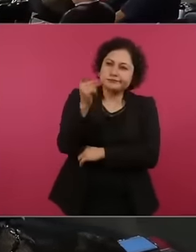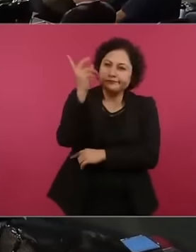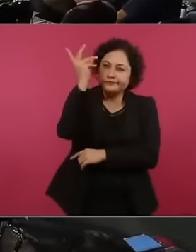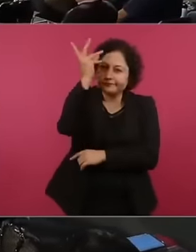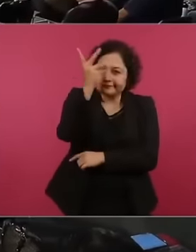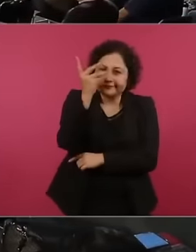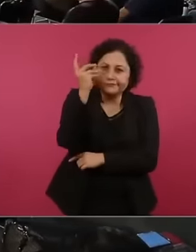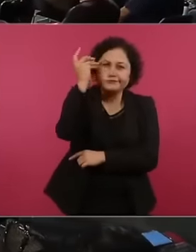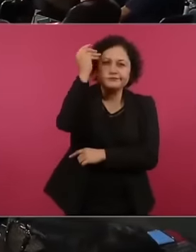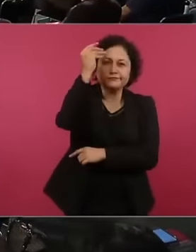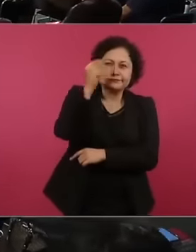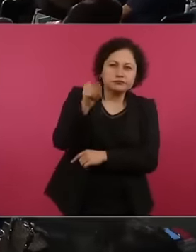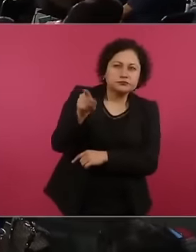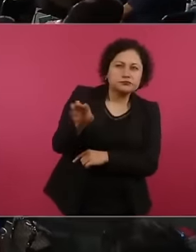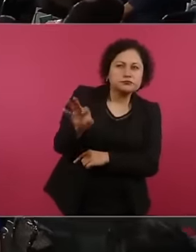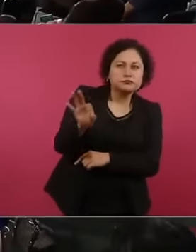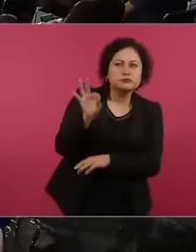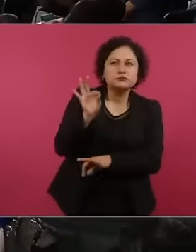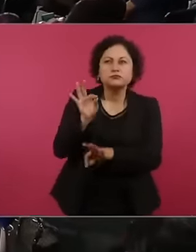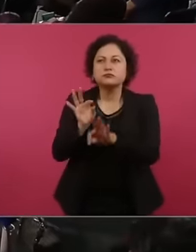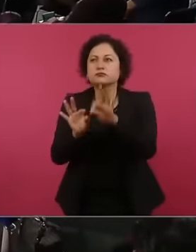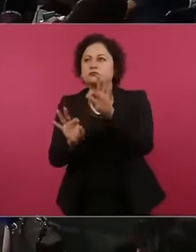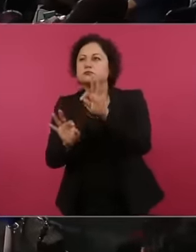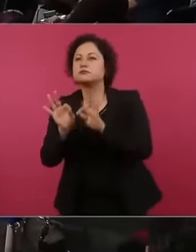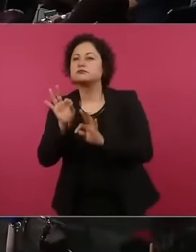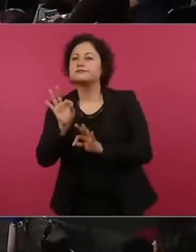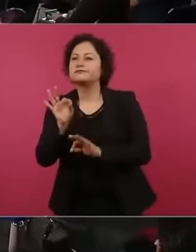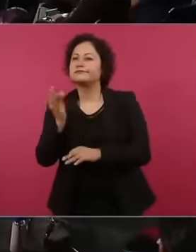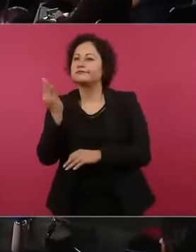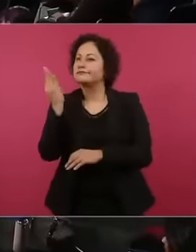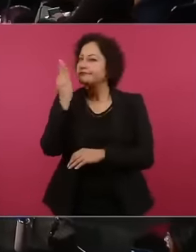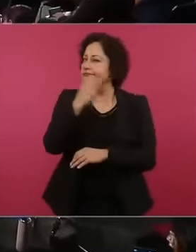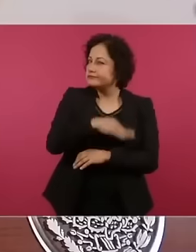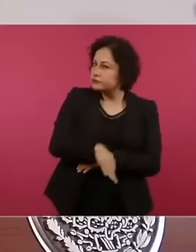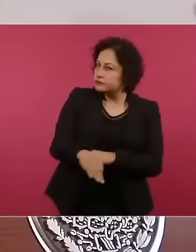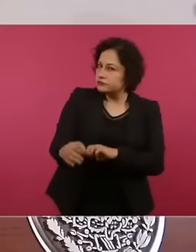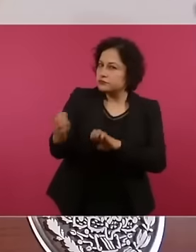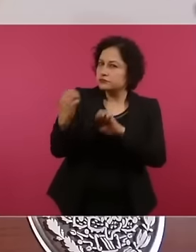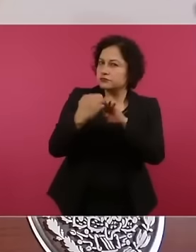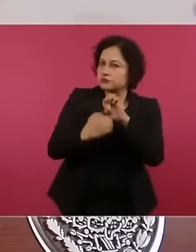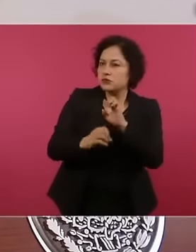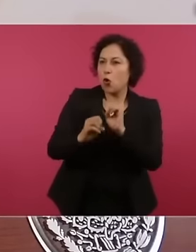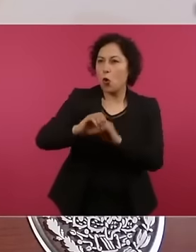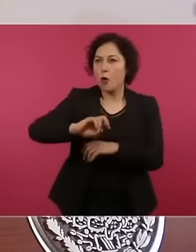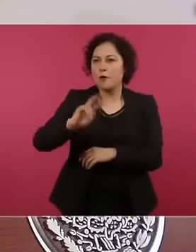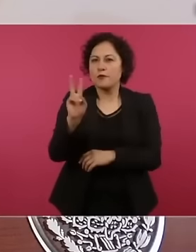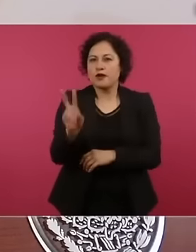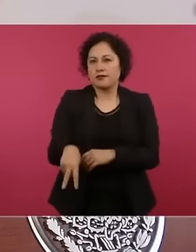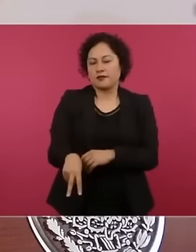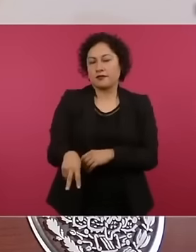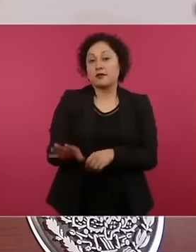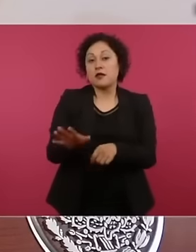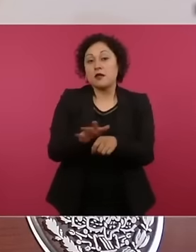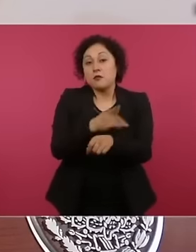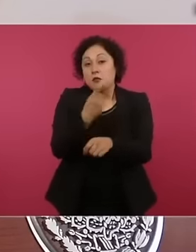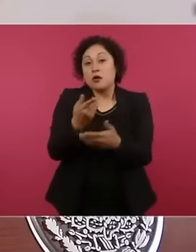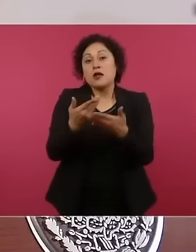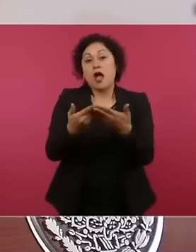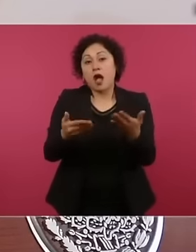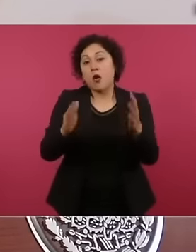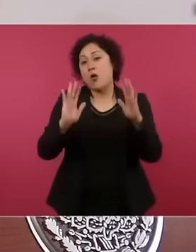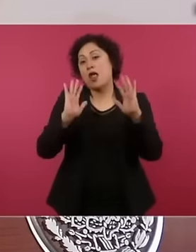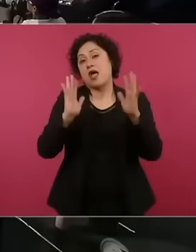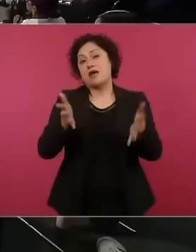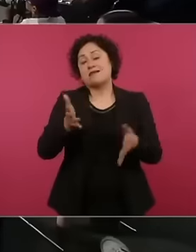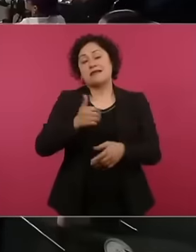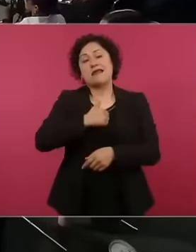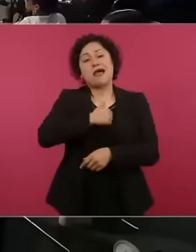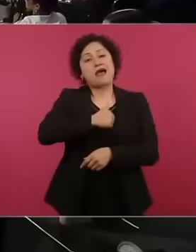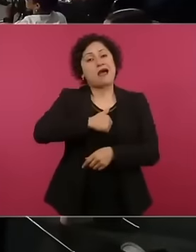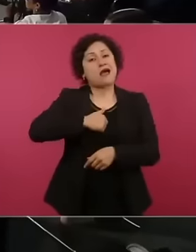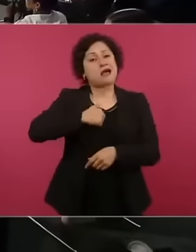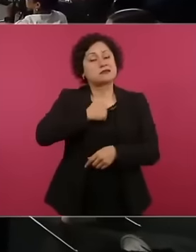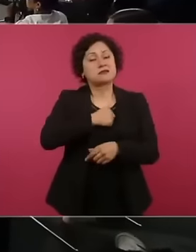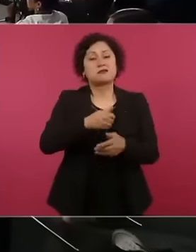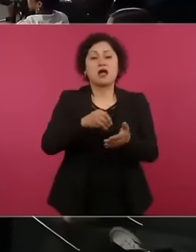a lot of misinformation a lot of manipulation that there was not